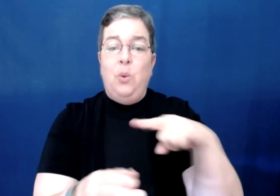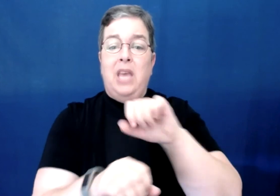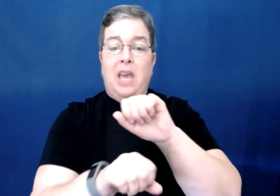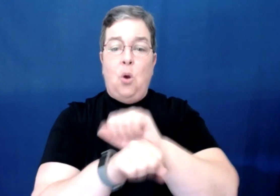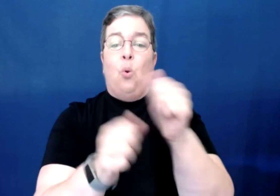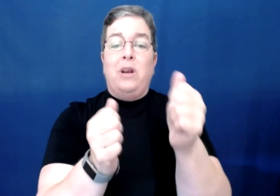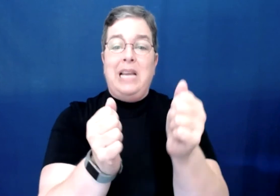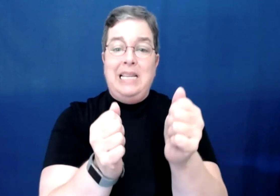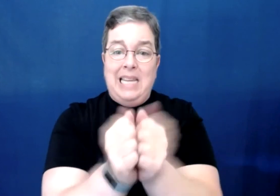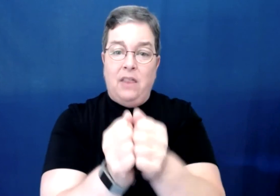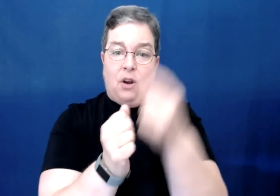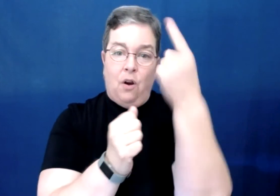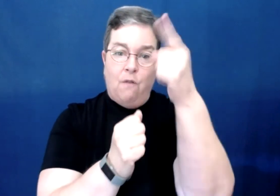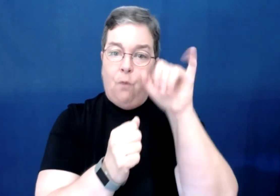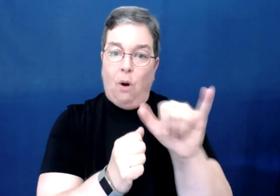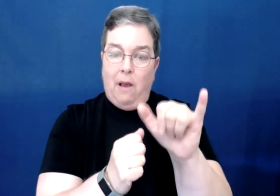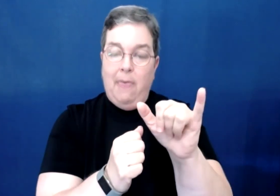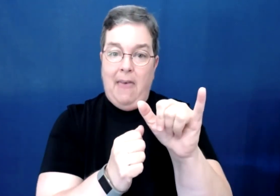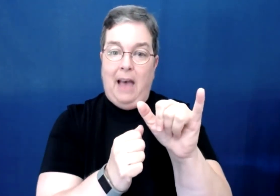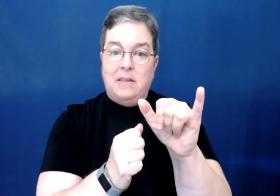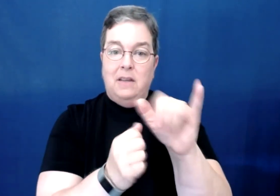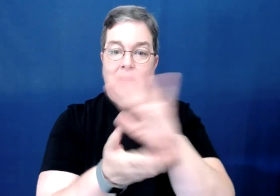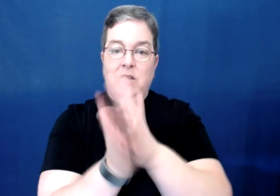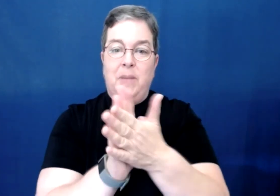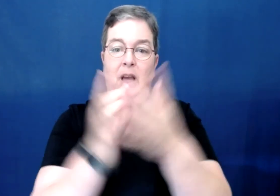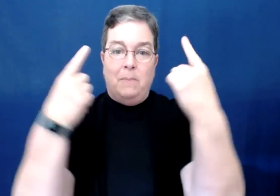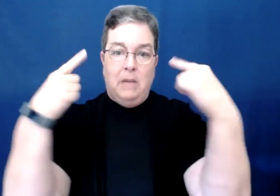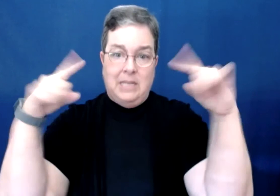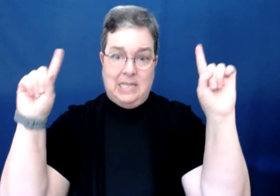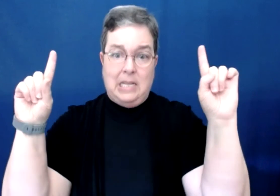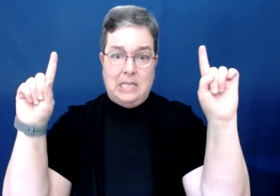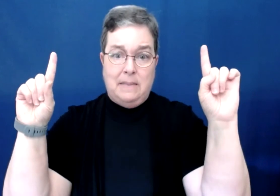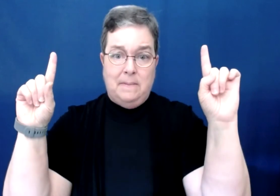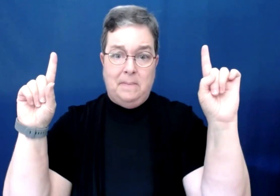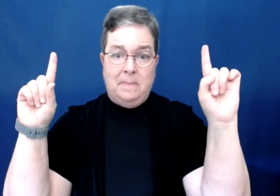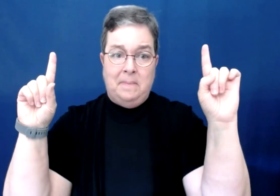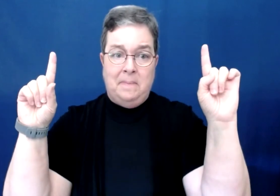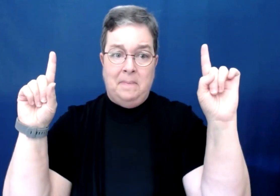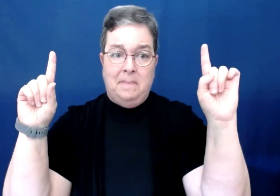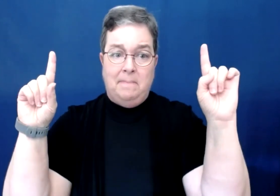can work together for that to become a success.